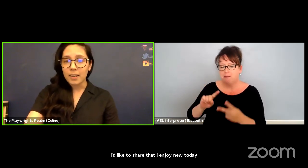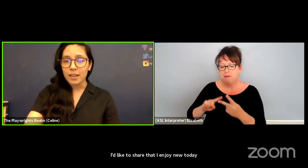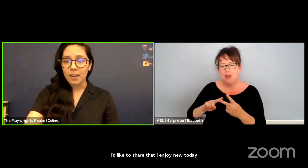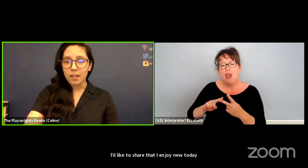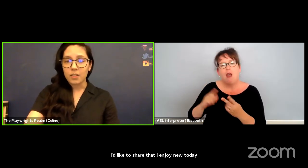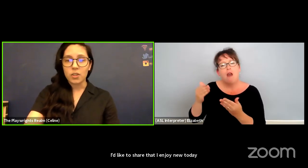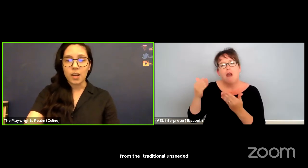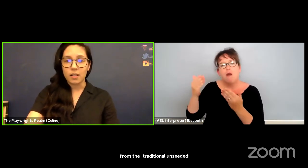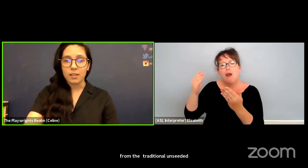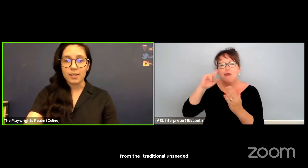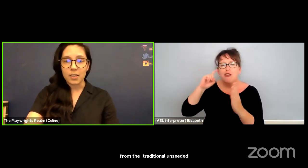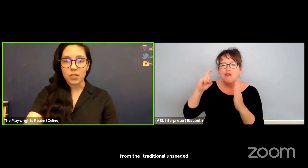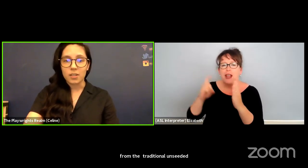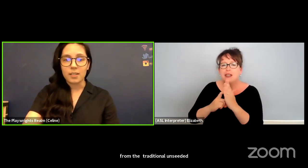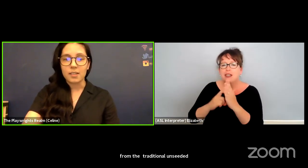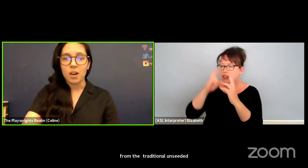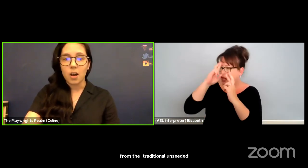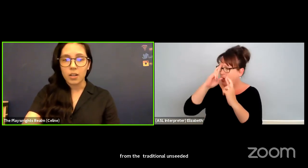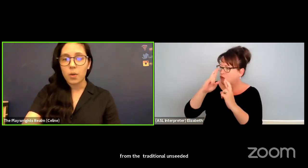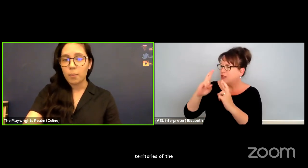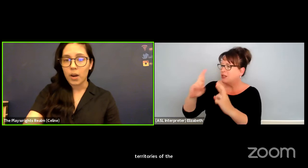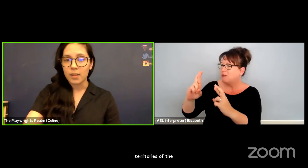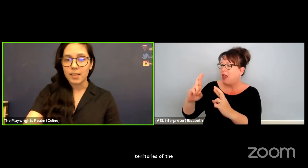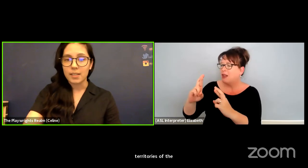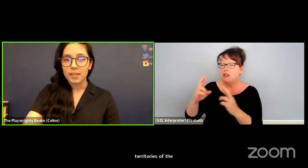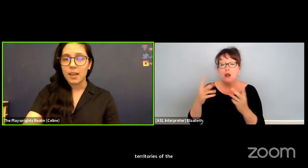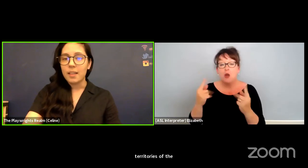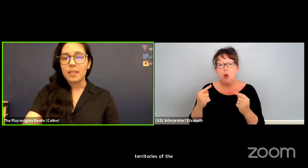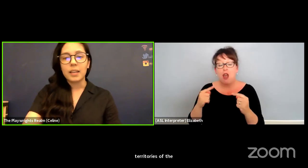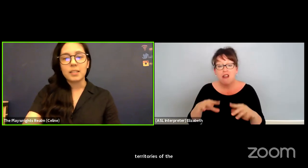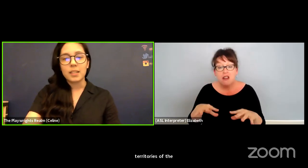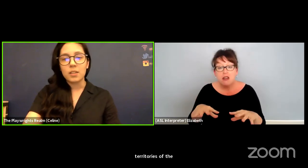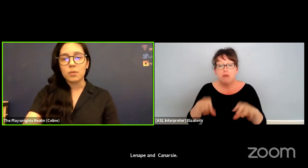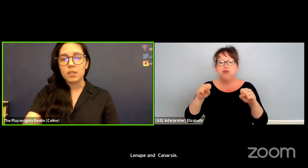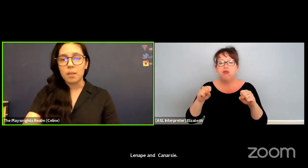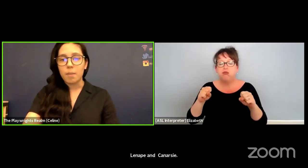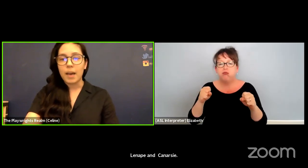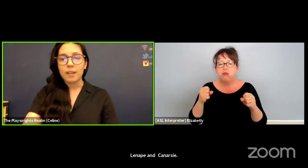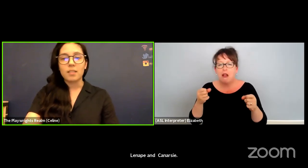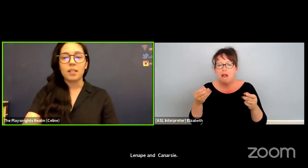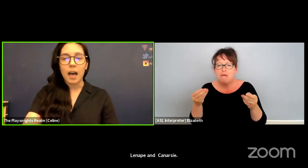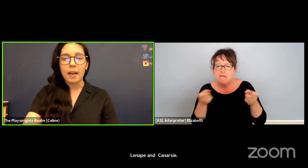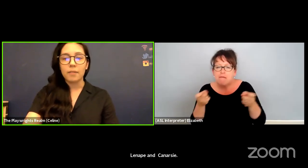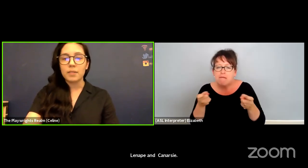and acknowledge that colonization is an ongoing process that continues to impact the lives